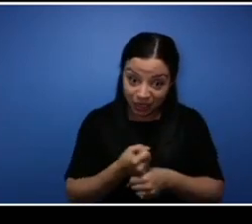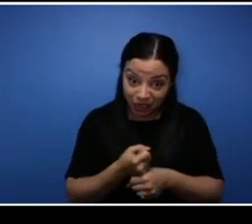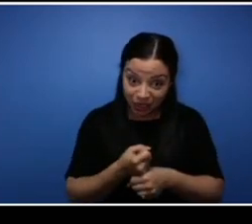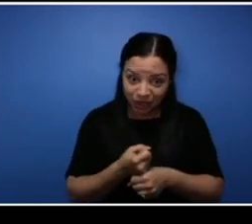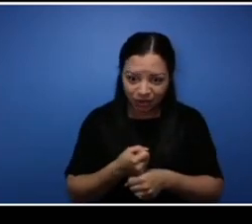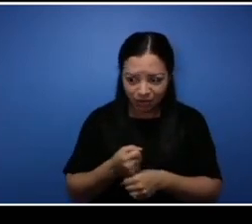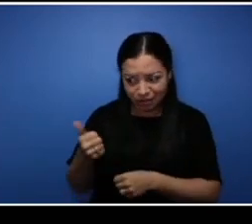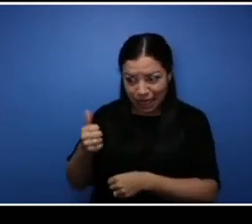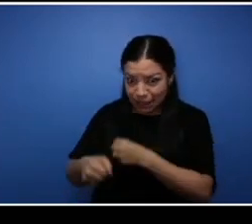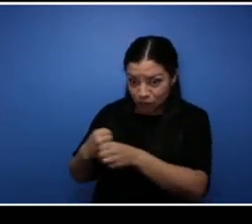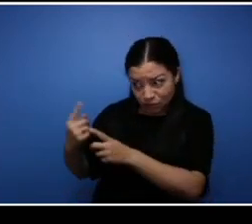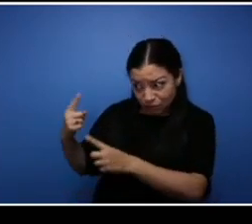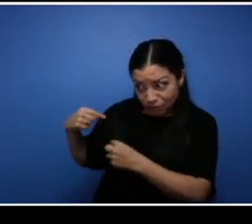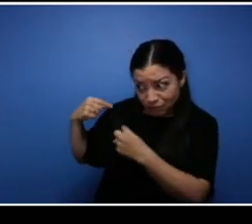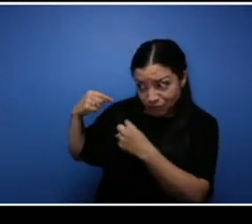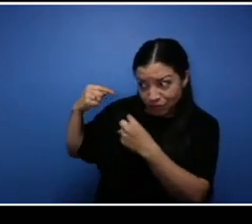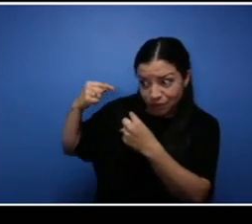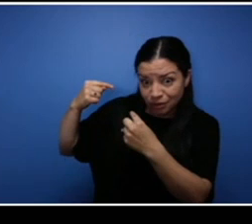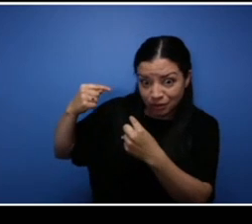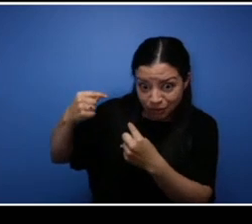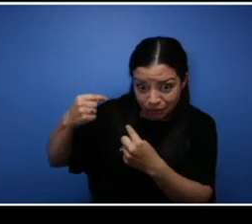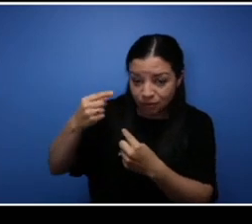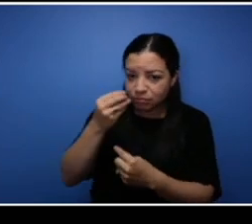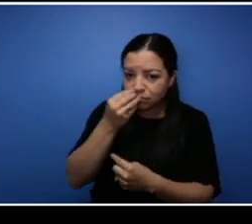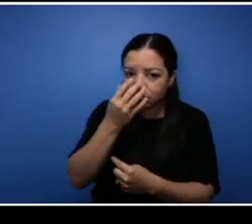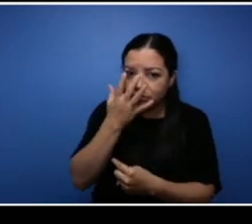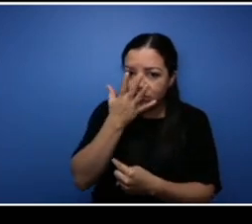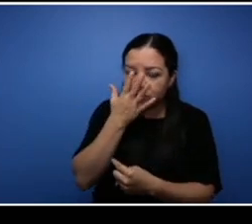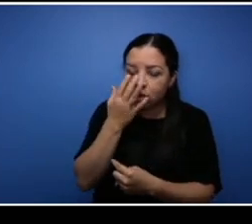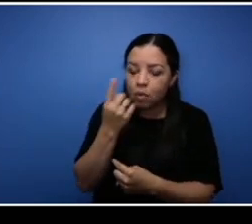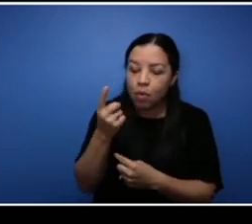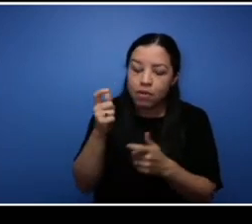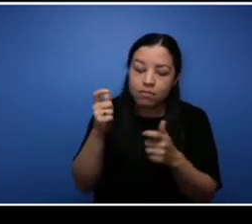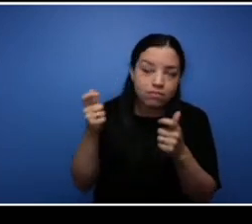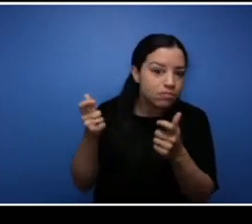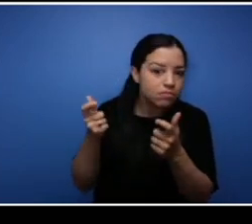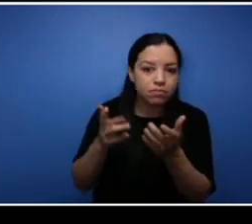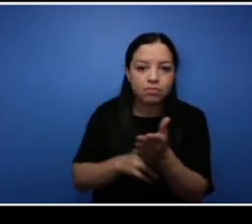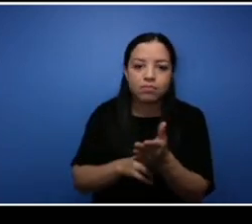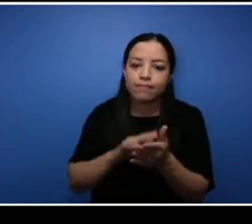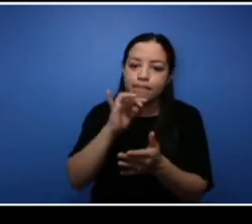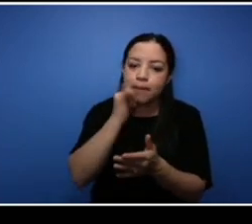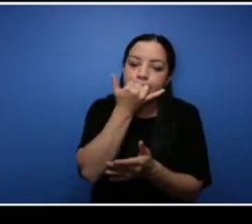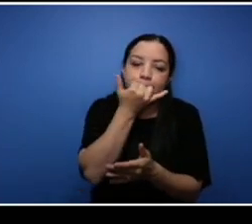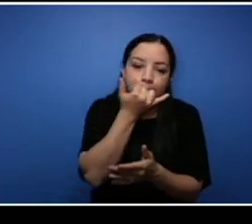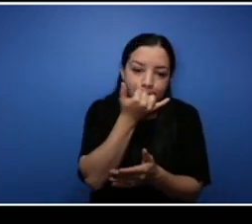I made a mistake on a major tender that we relied on. So we didn't get that tender I